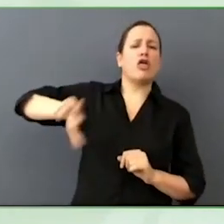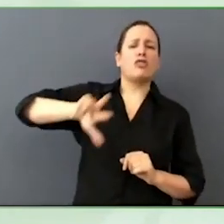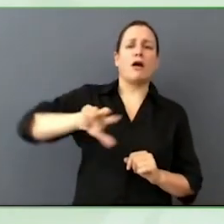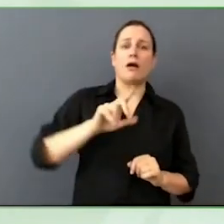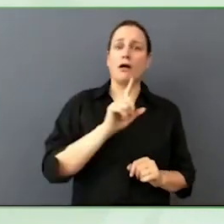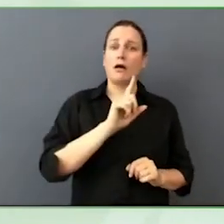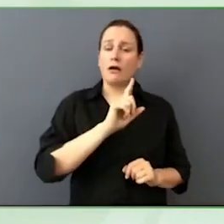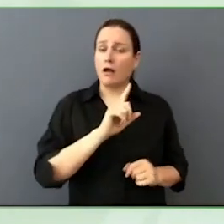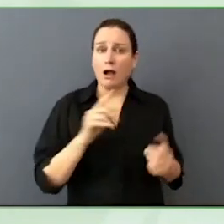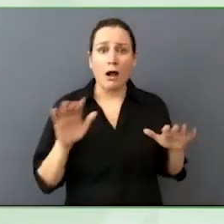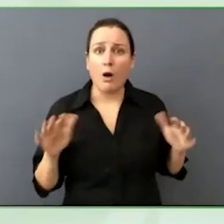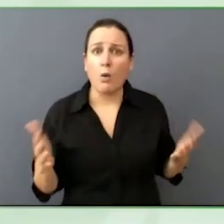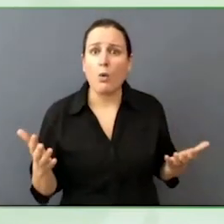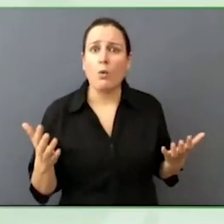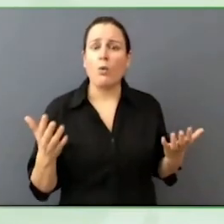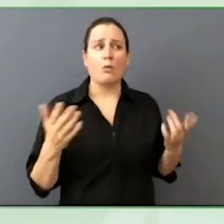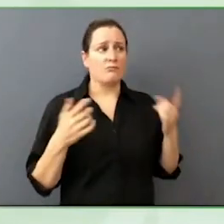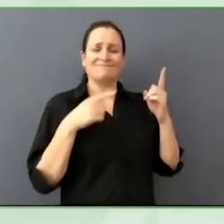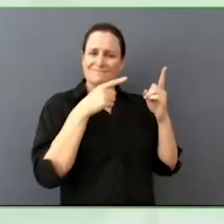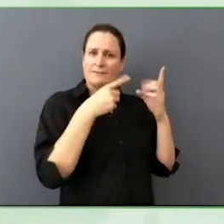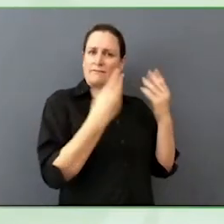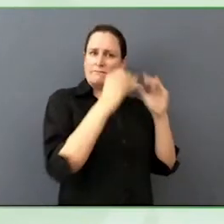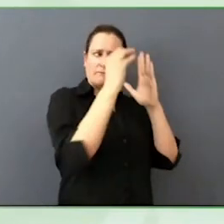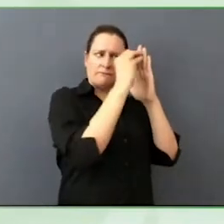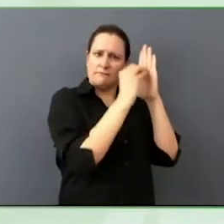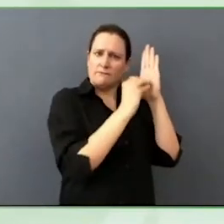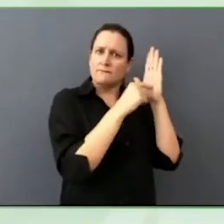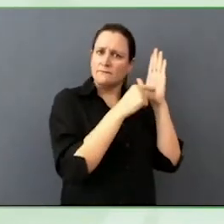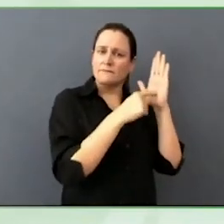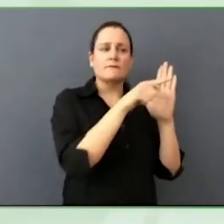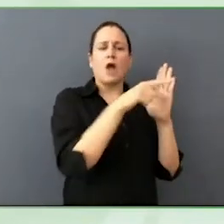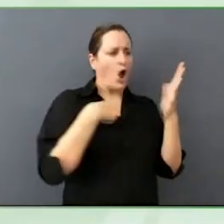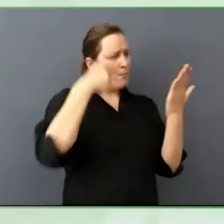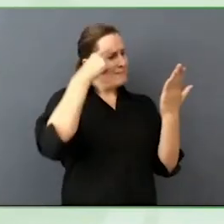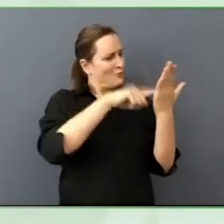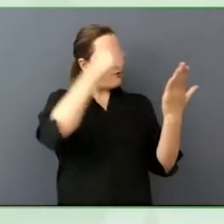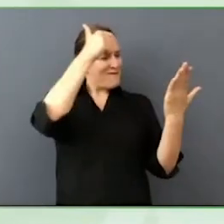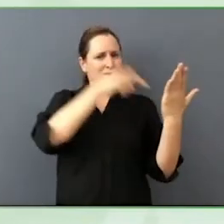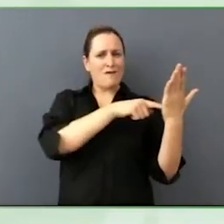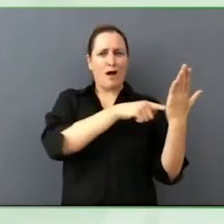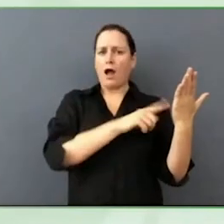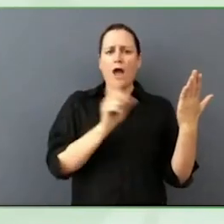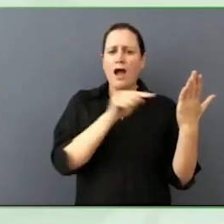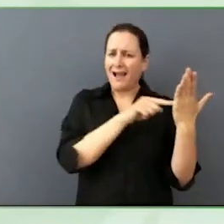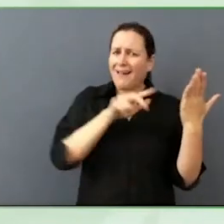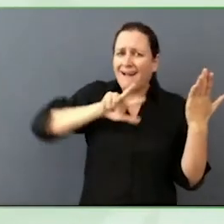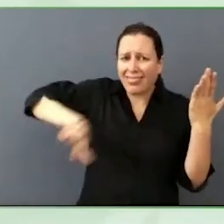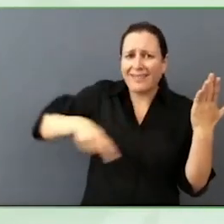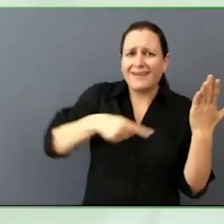I also have this beautiful thing called sponsorship. Sponsorship is not ally ship.